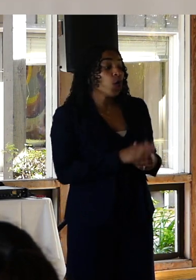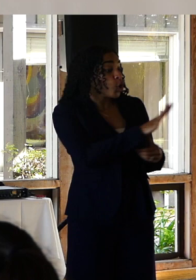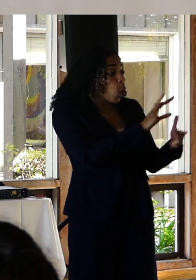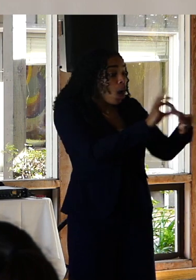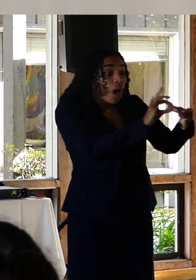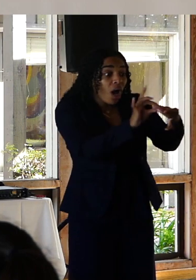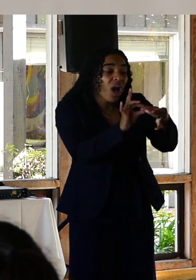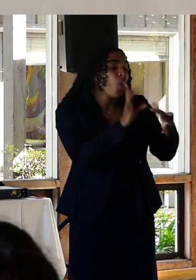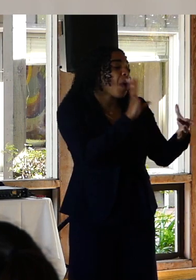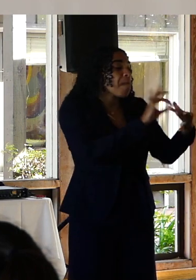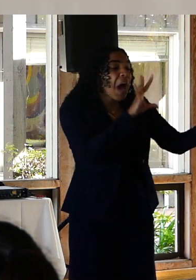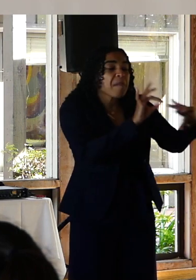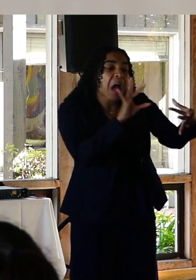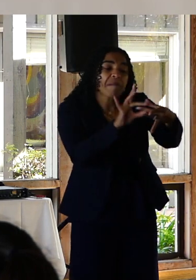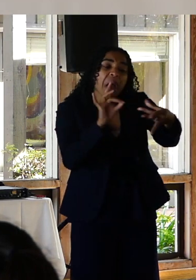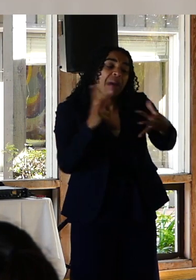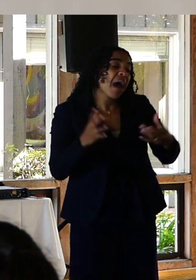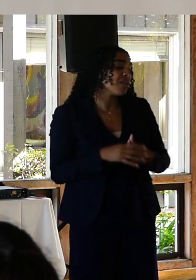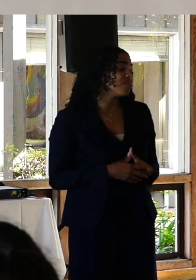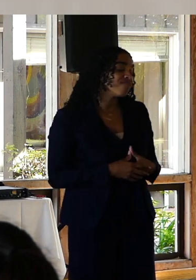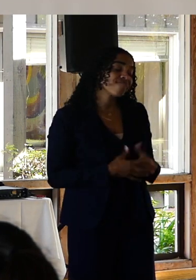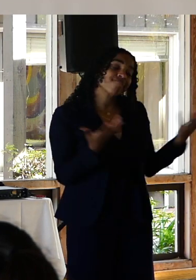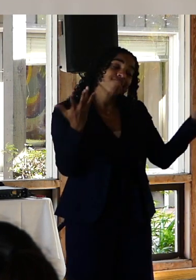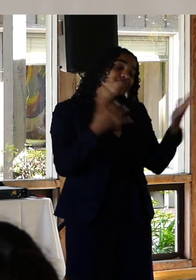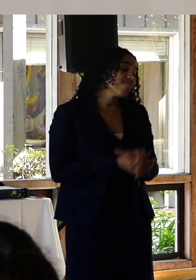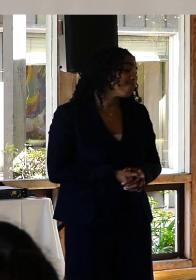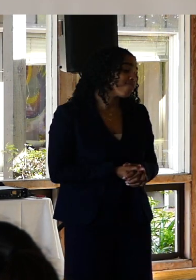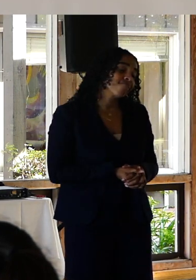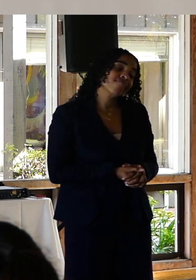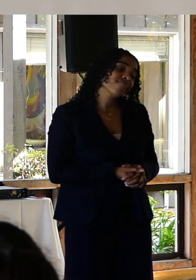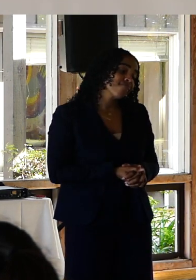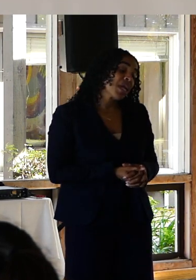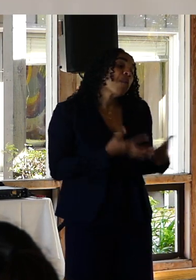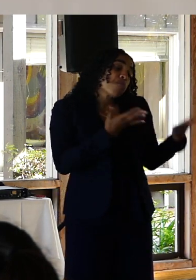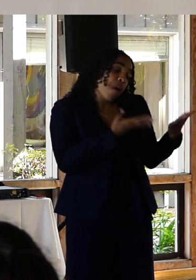relationship I could have in my life until statistically I would likely